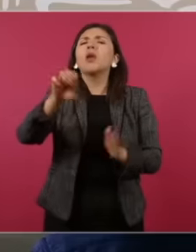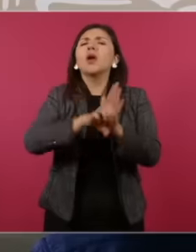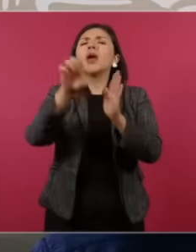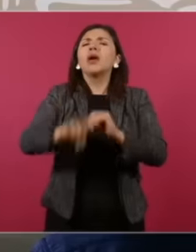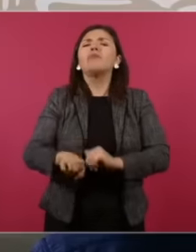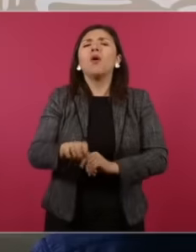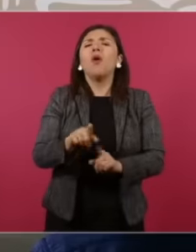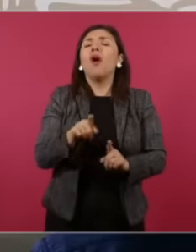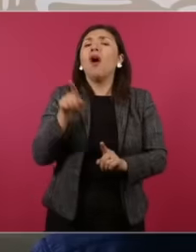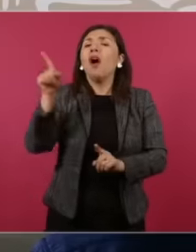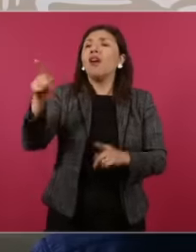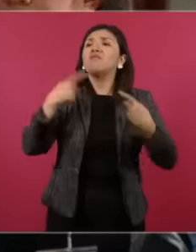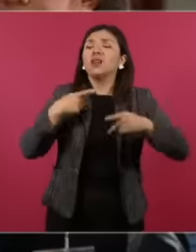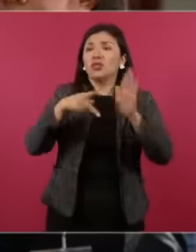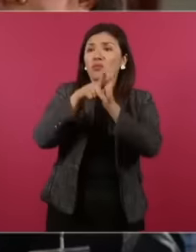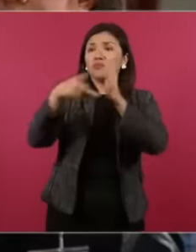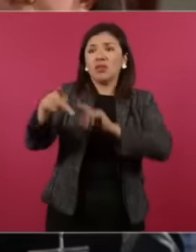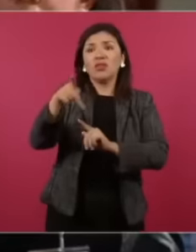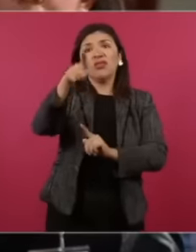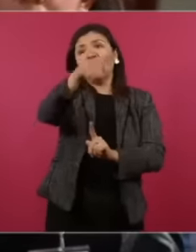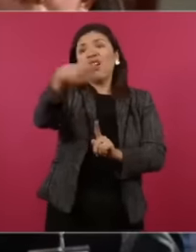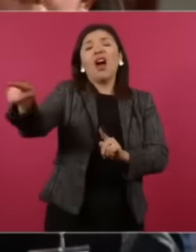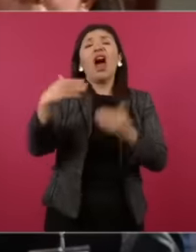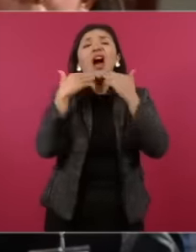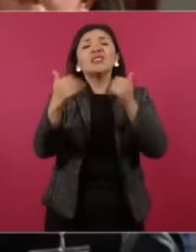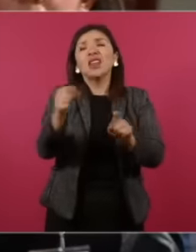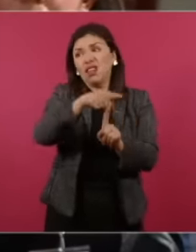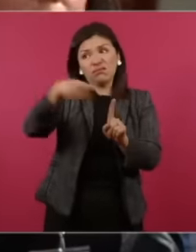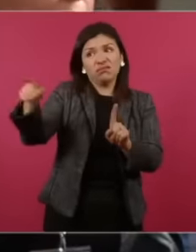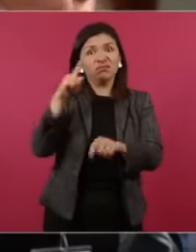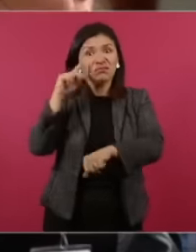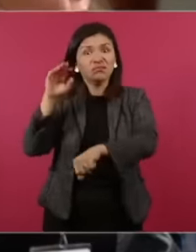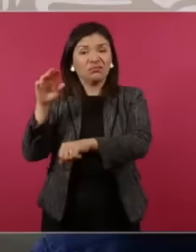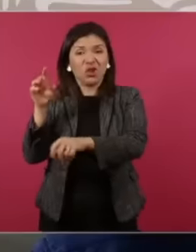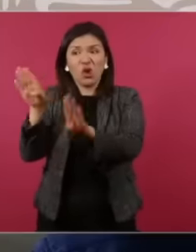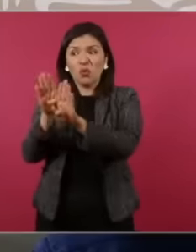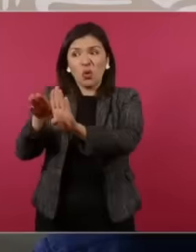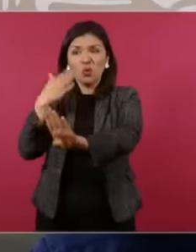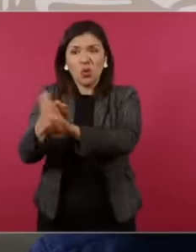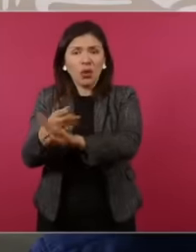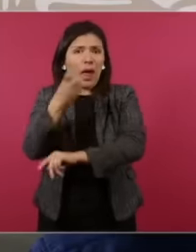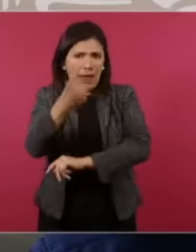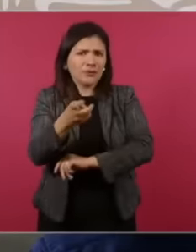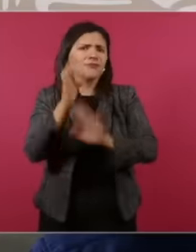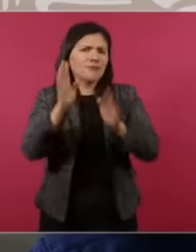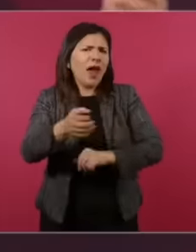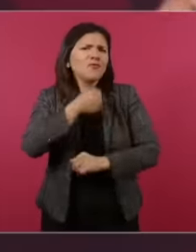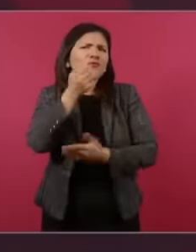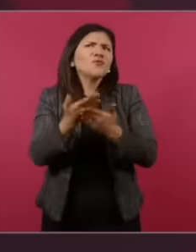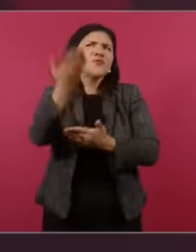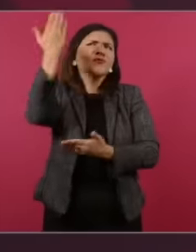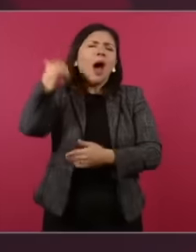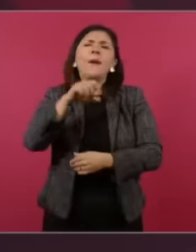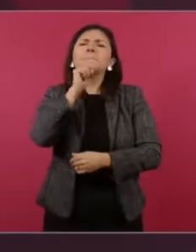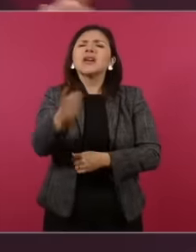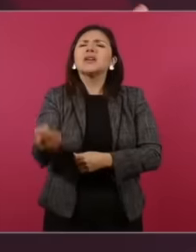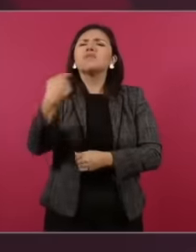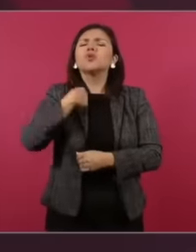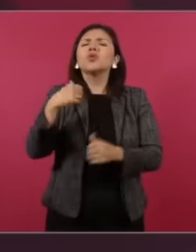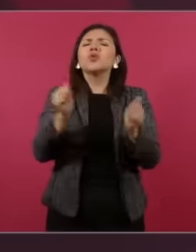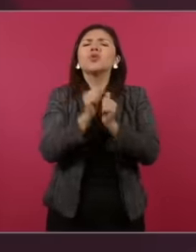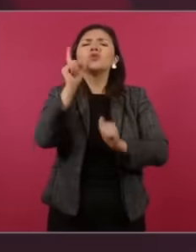at a journalist or a detractor but that is something very old, am did it to me, no one